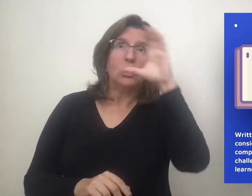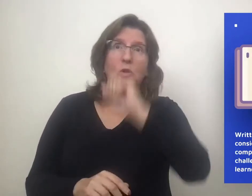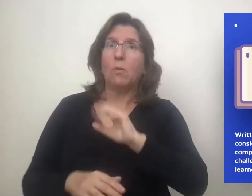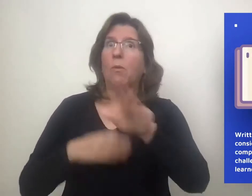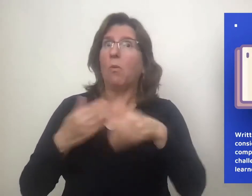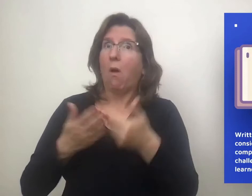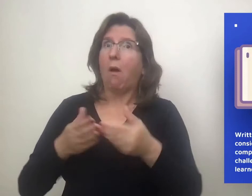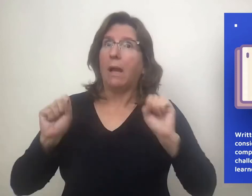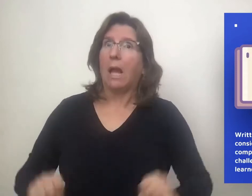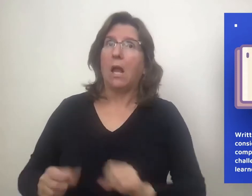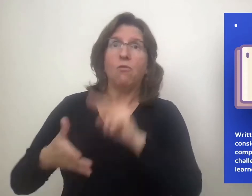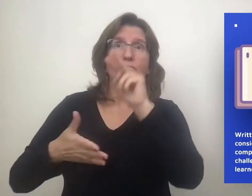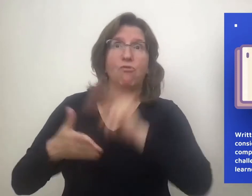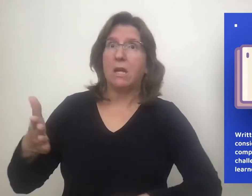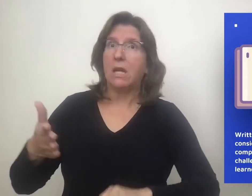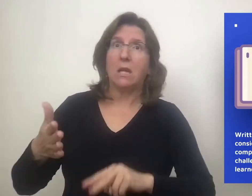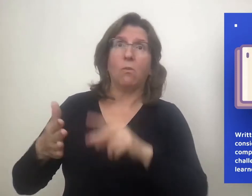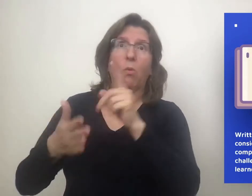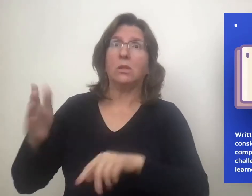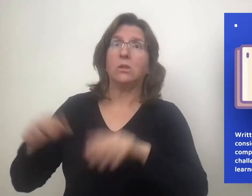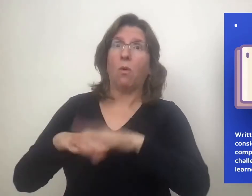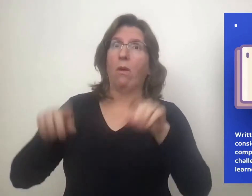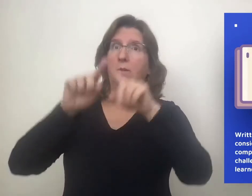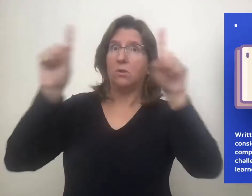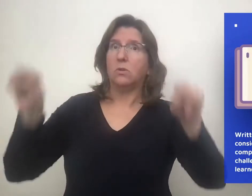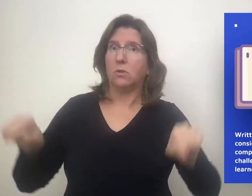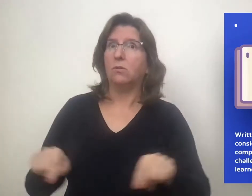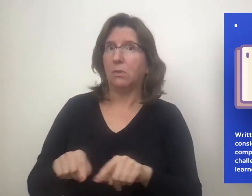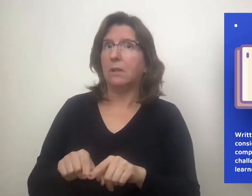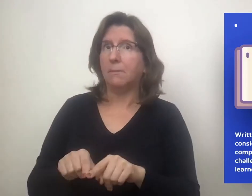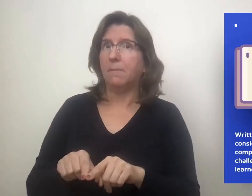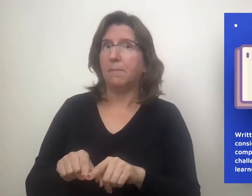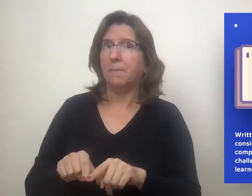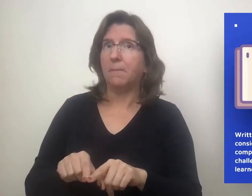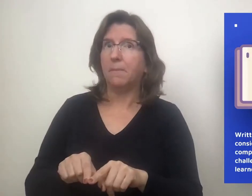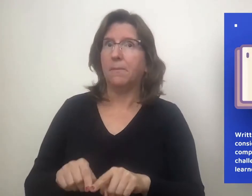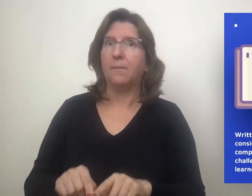We cannot assume the learner can read the written text on the screen.